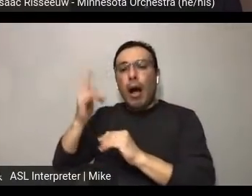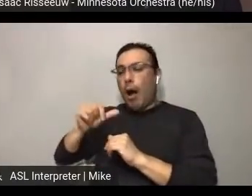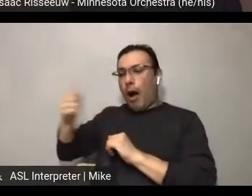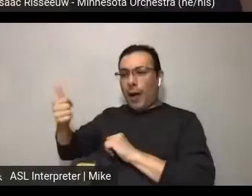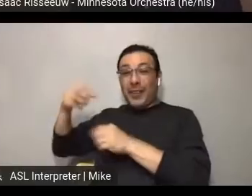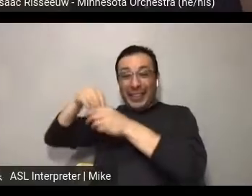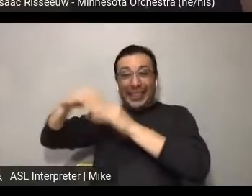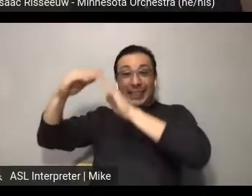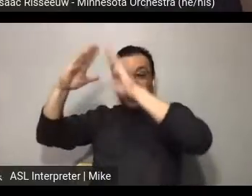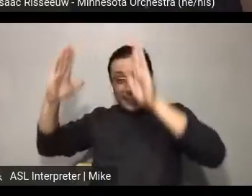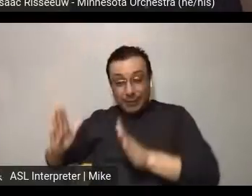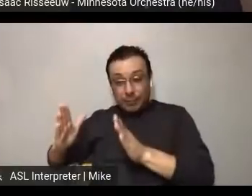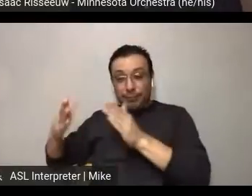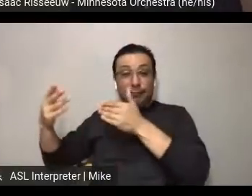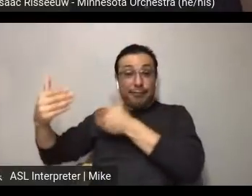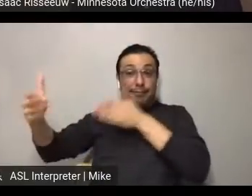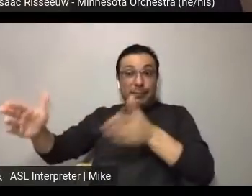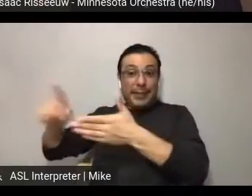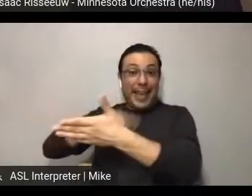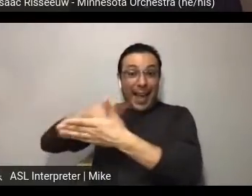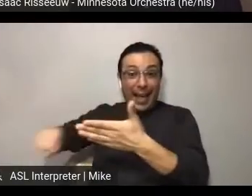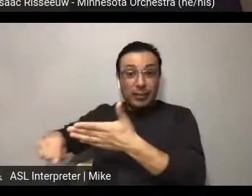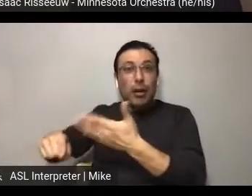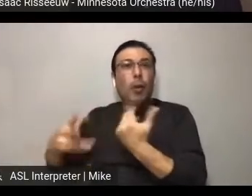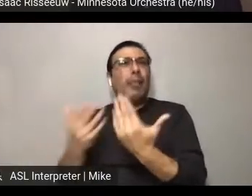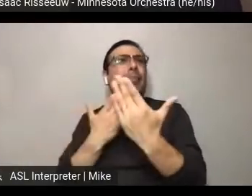you concerts for folks who had stuck with us through the season. So we did